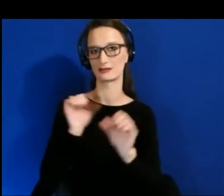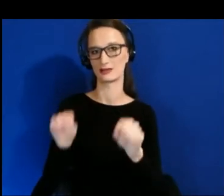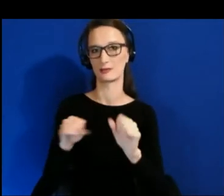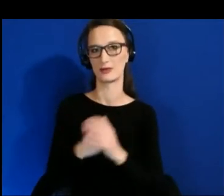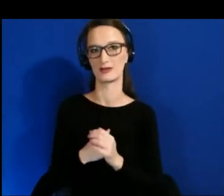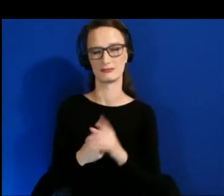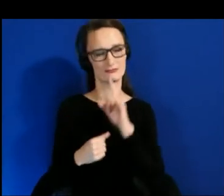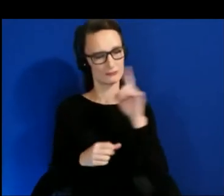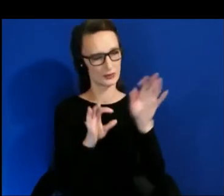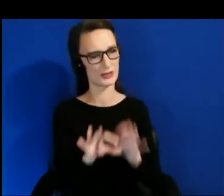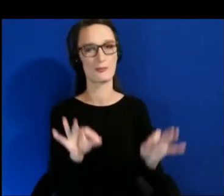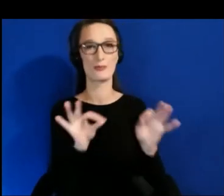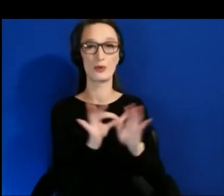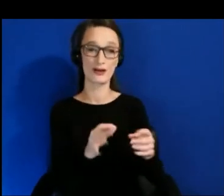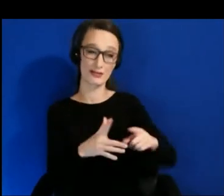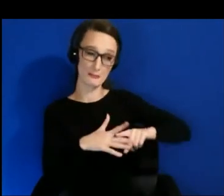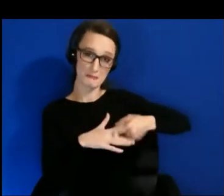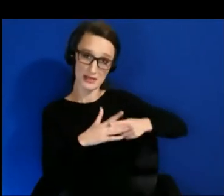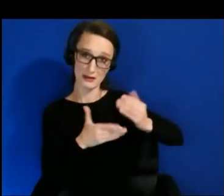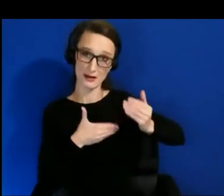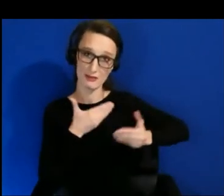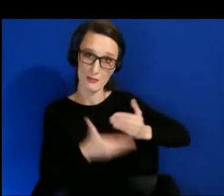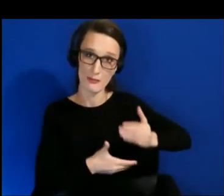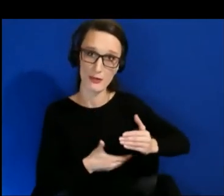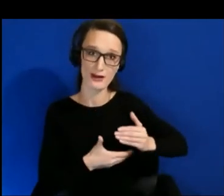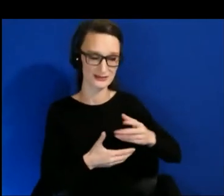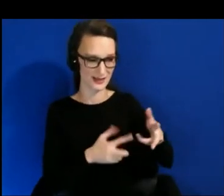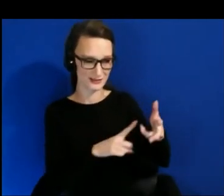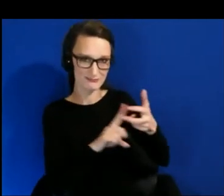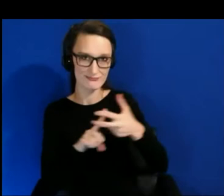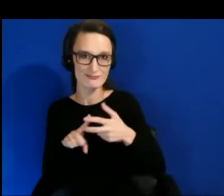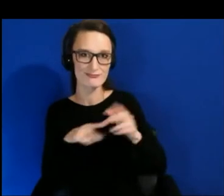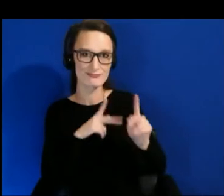and then had them reviewing our content throughout, right, we were sending mock ups of different